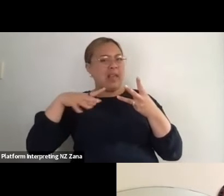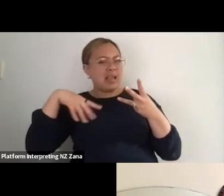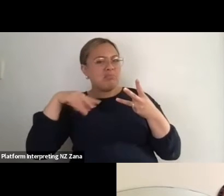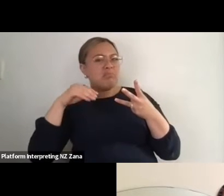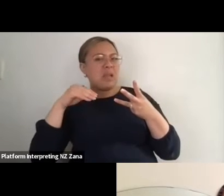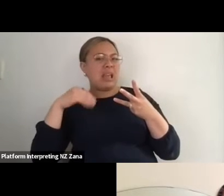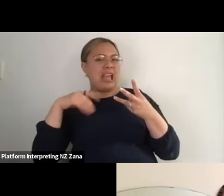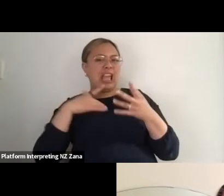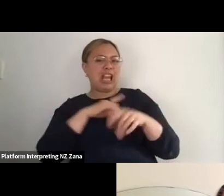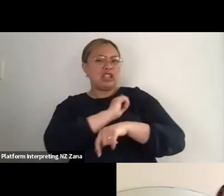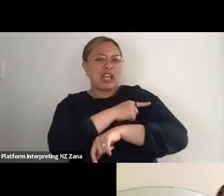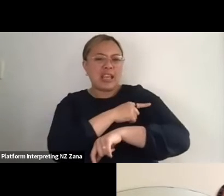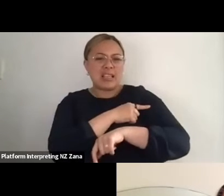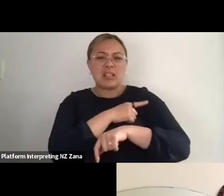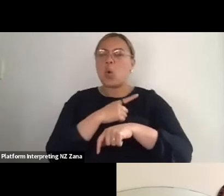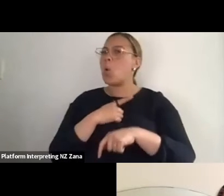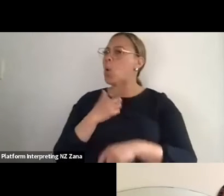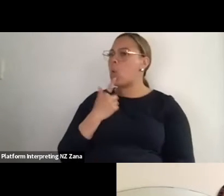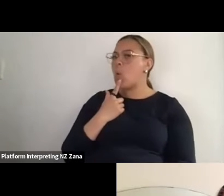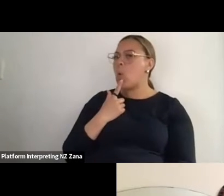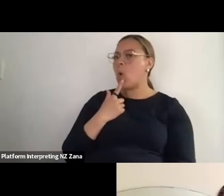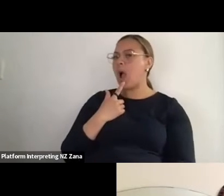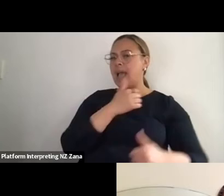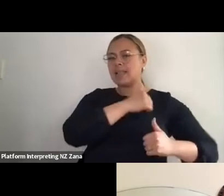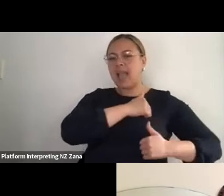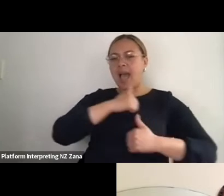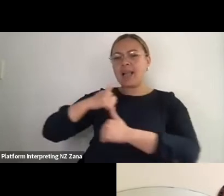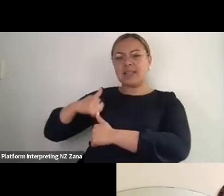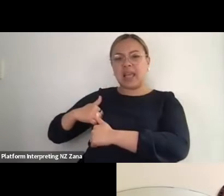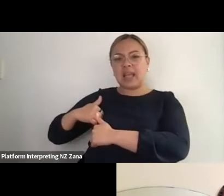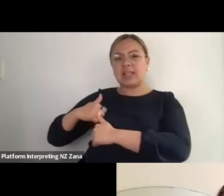Guardian - I've never thought in those terms before but that's a very beautiful-